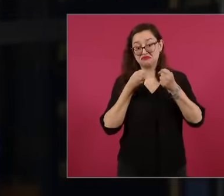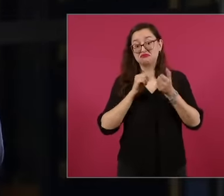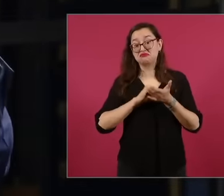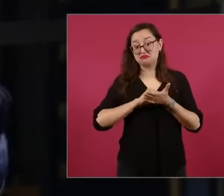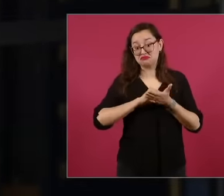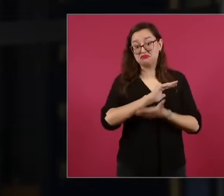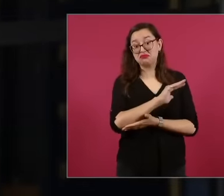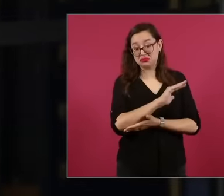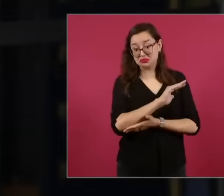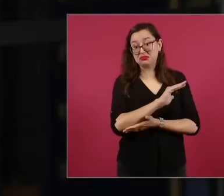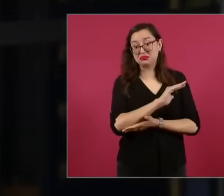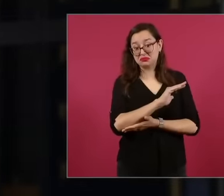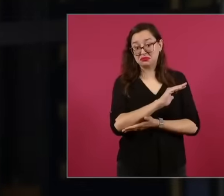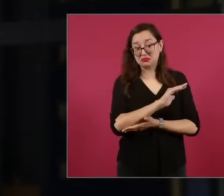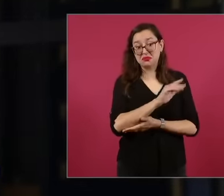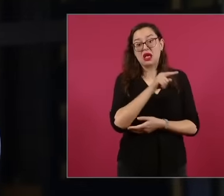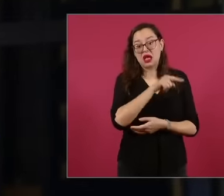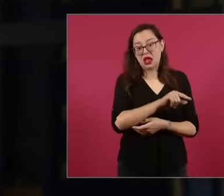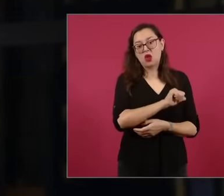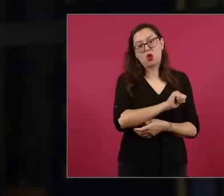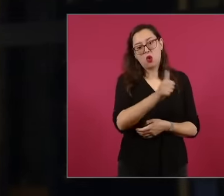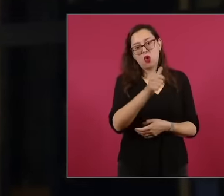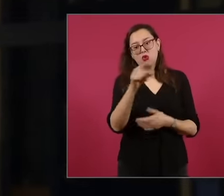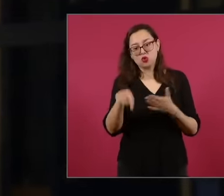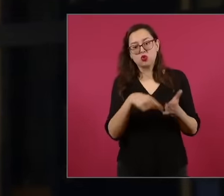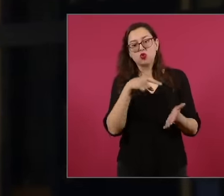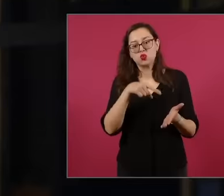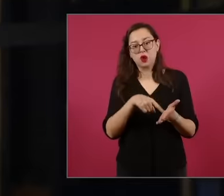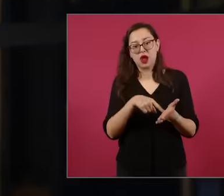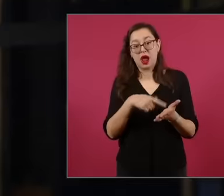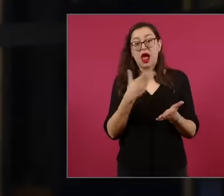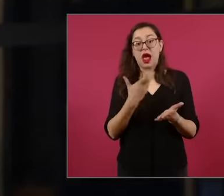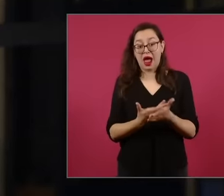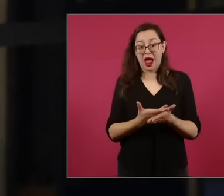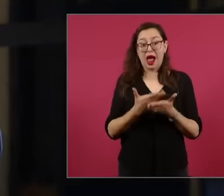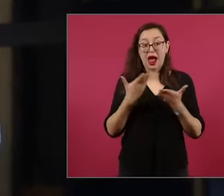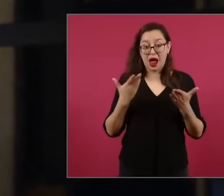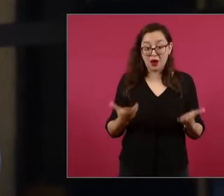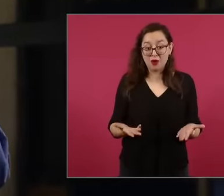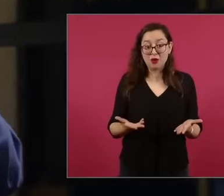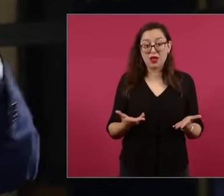find a place in other spaces and now he finally accompanies him on the last topic as an alumnus